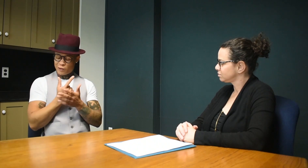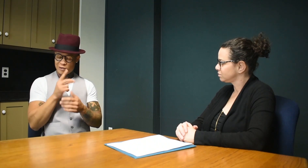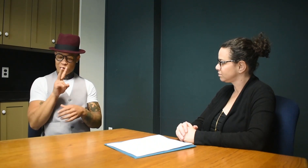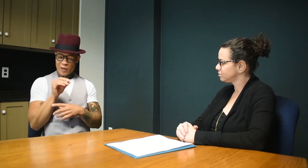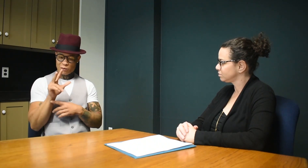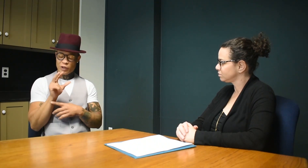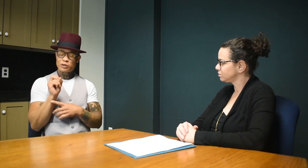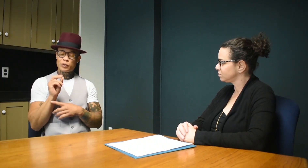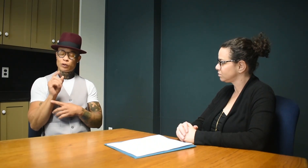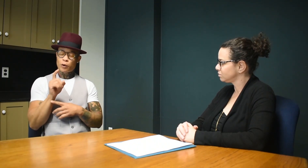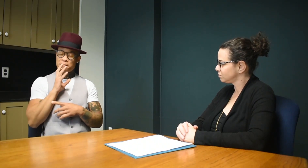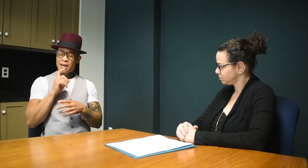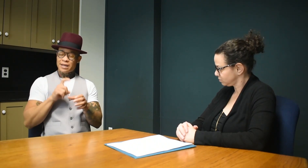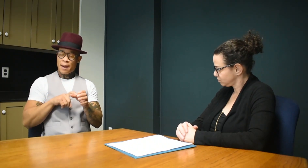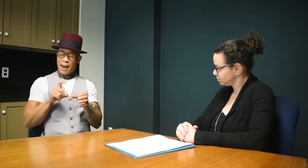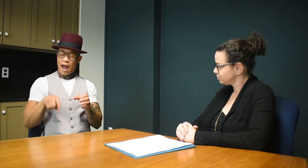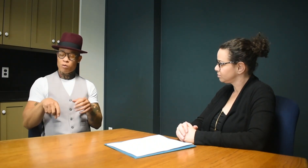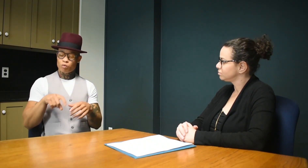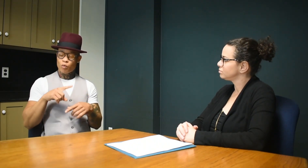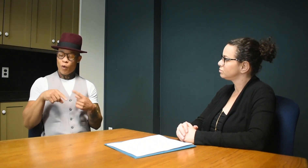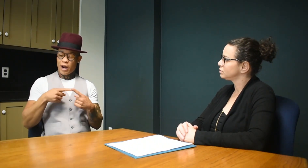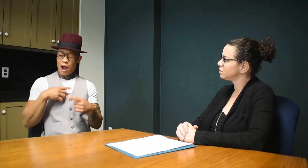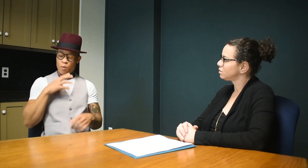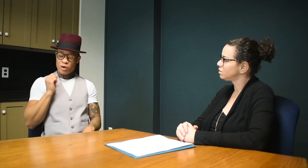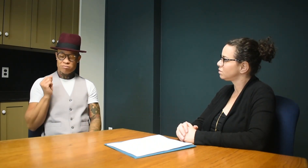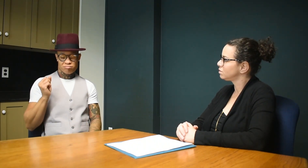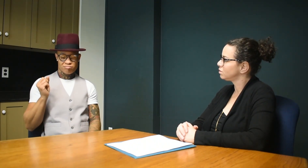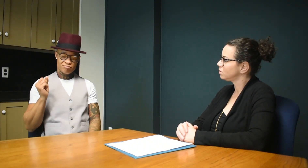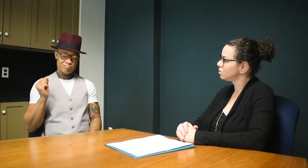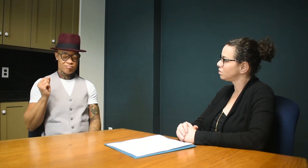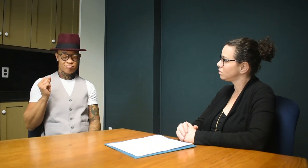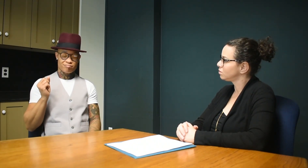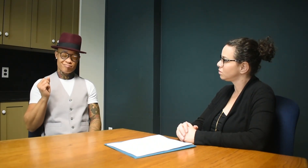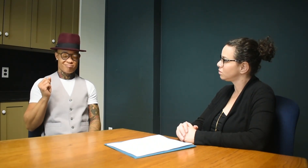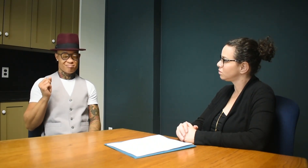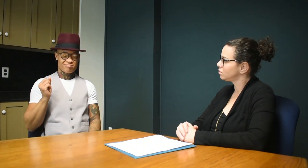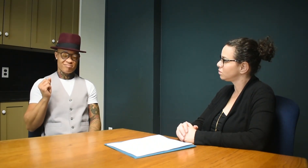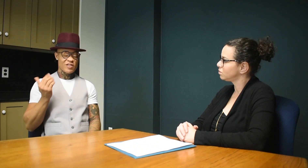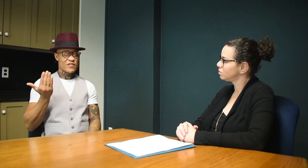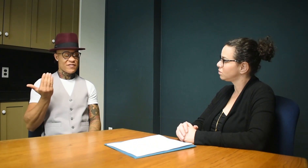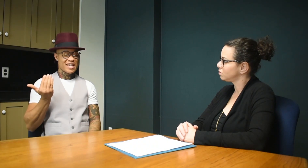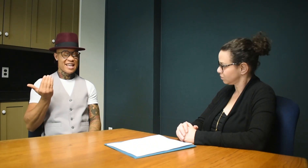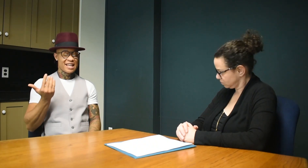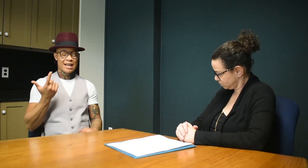So that means I came out when I was....let's see...15.